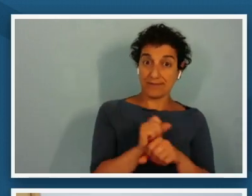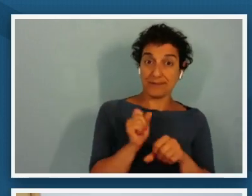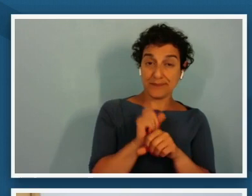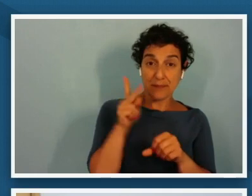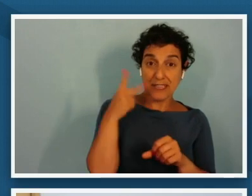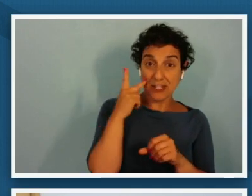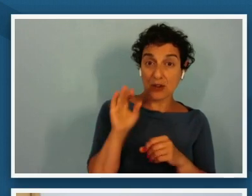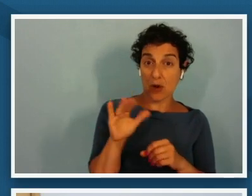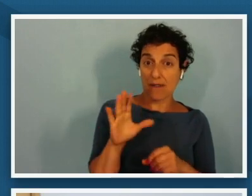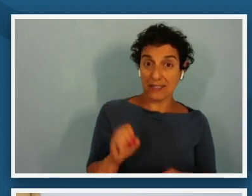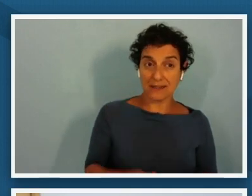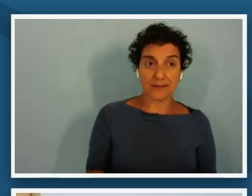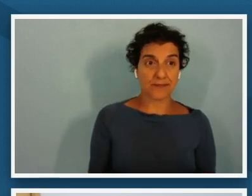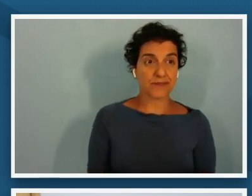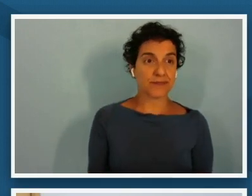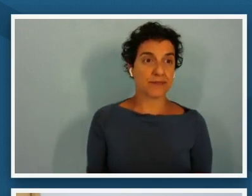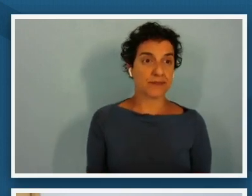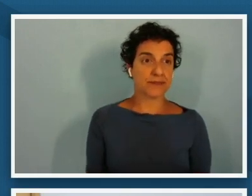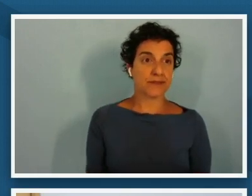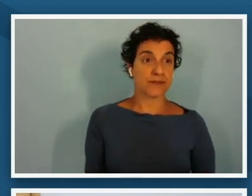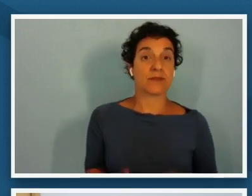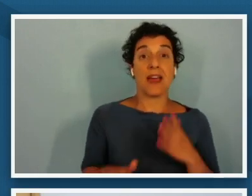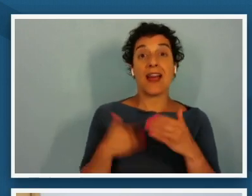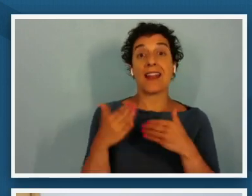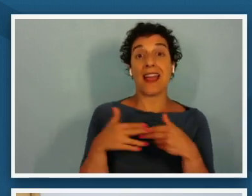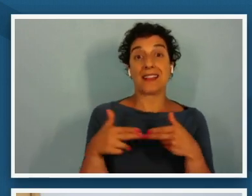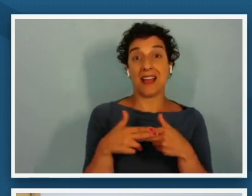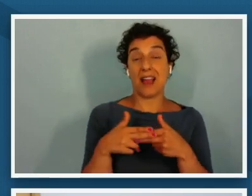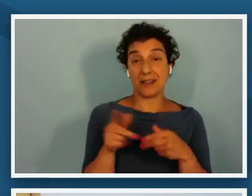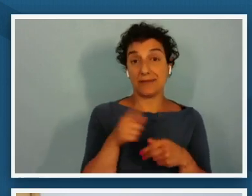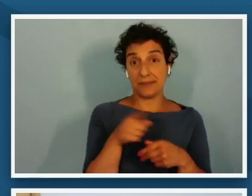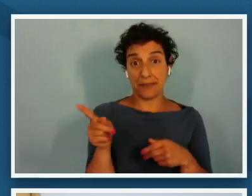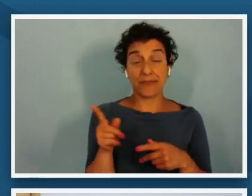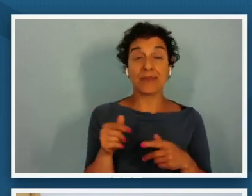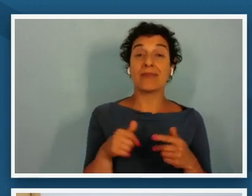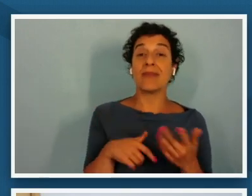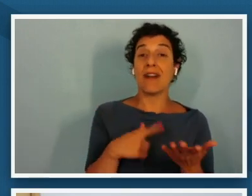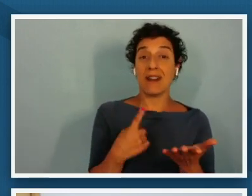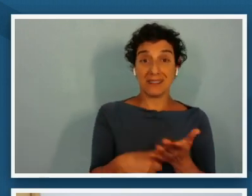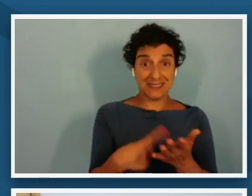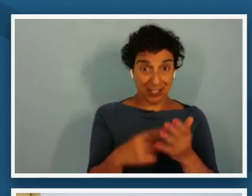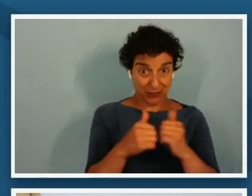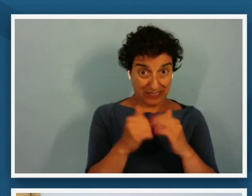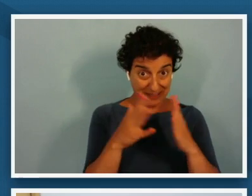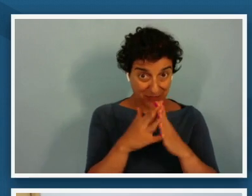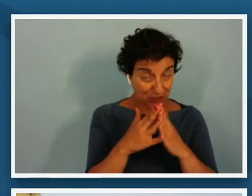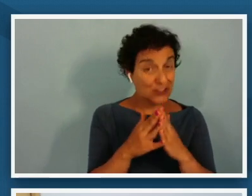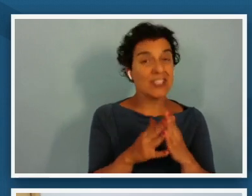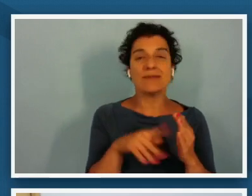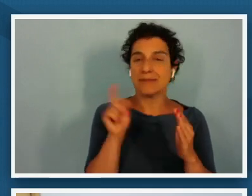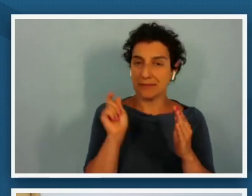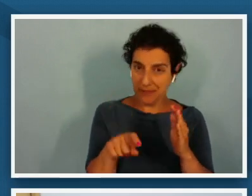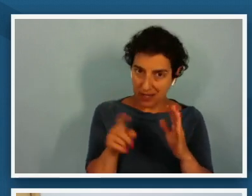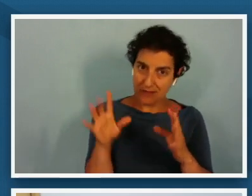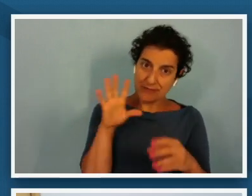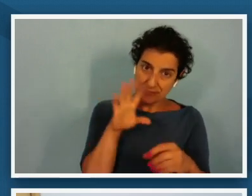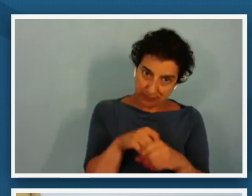please so no discussion of reconstruction would be complete without